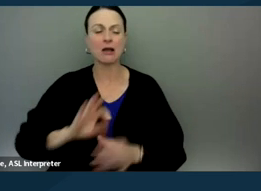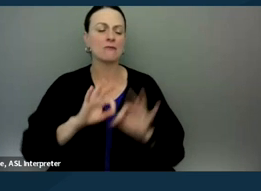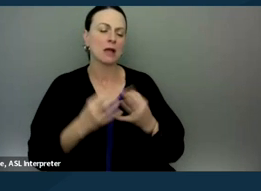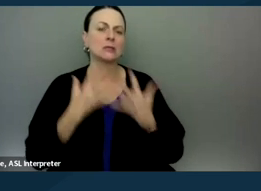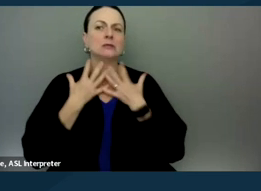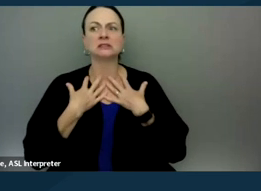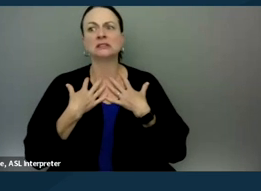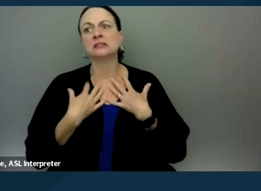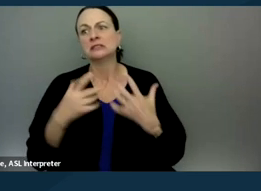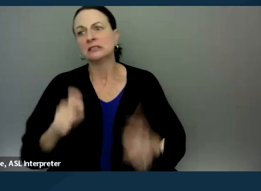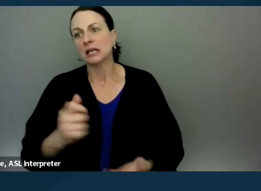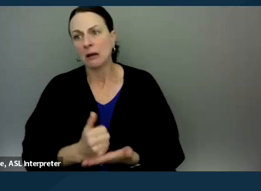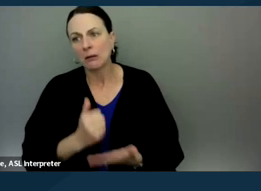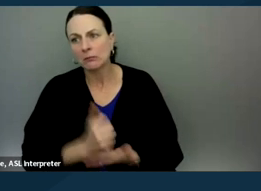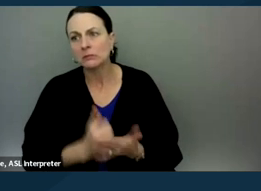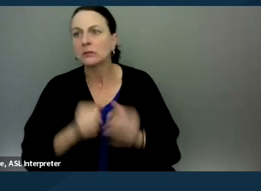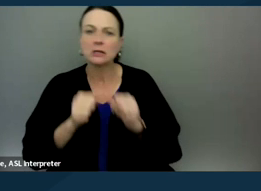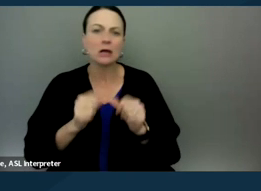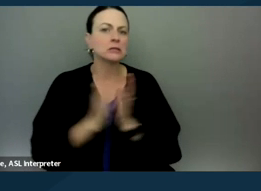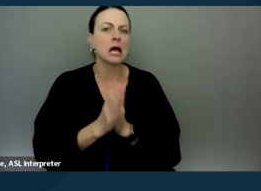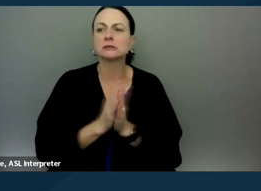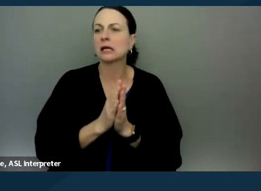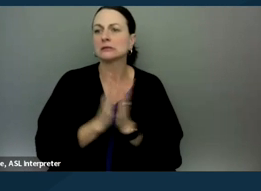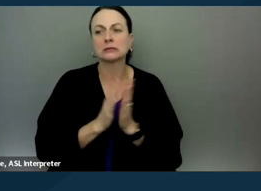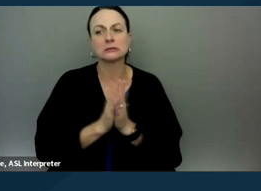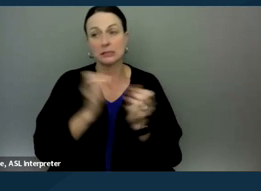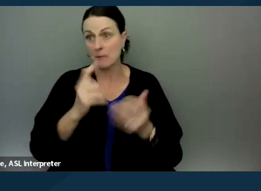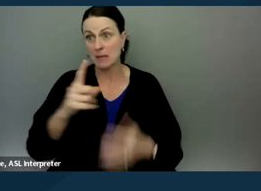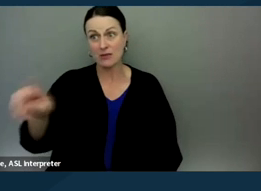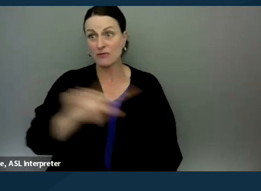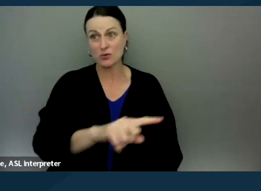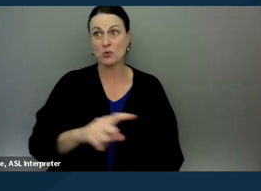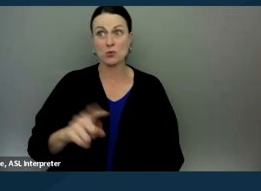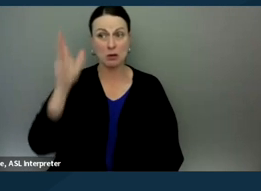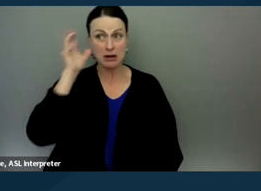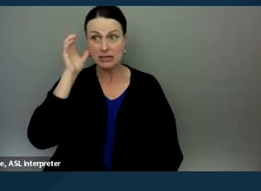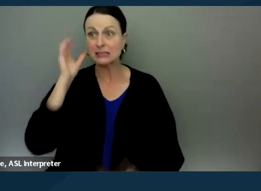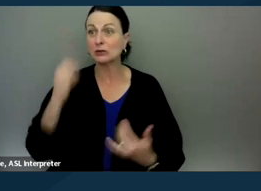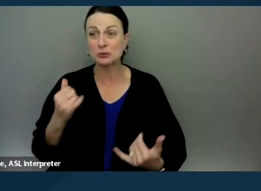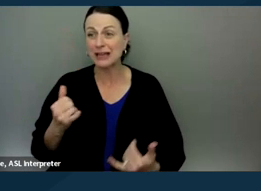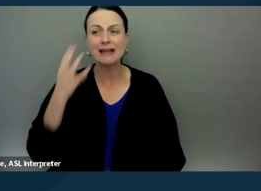And they constantly ask us, and I'm sure for many of you who are listening today, you've experienced this,